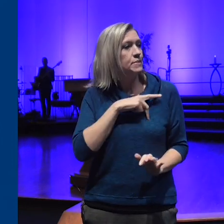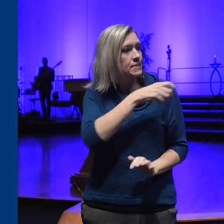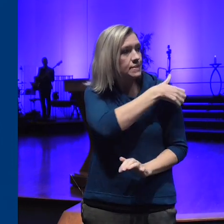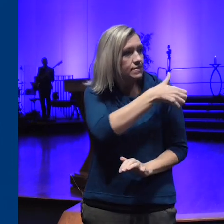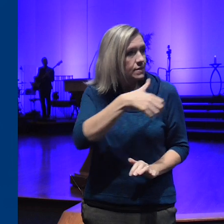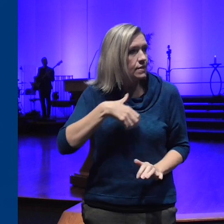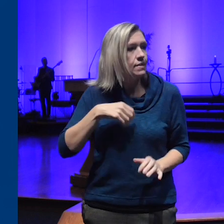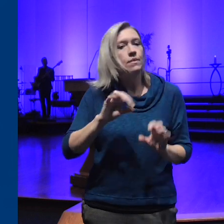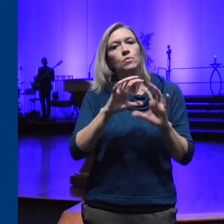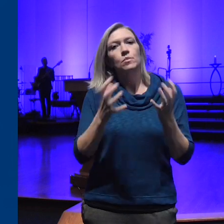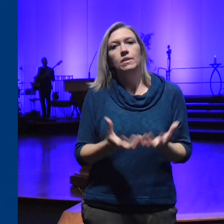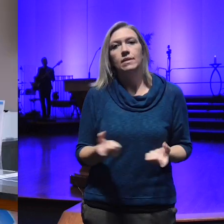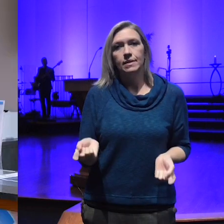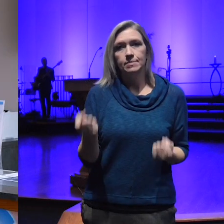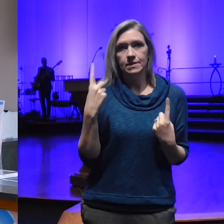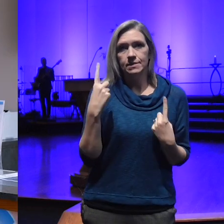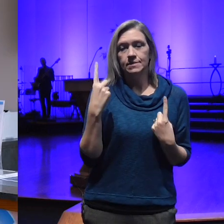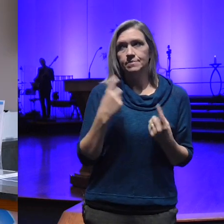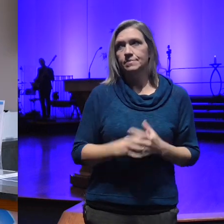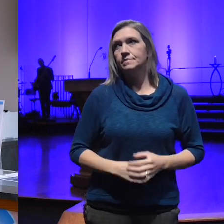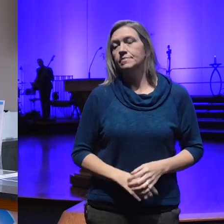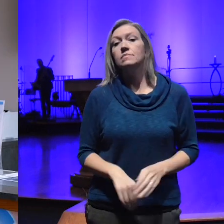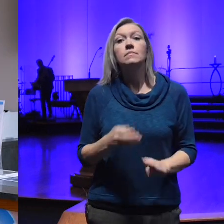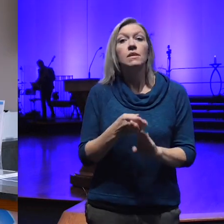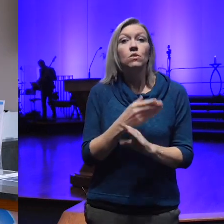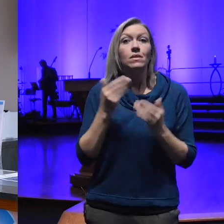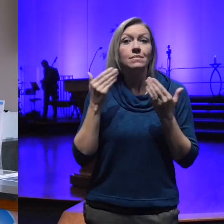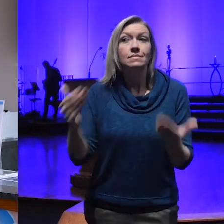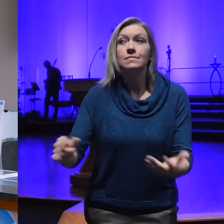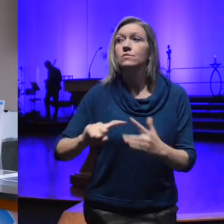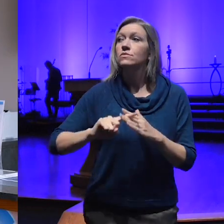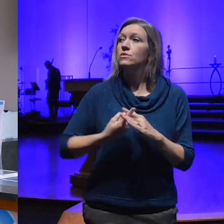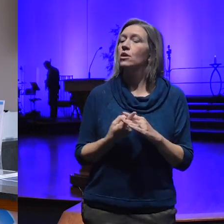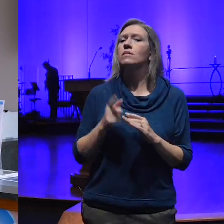and global Enlightenment before we get started today we want to give you a look at a few things